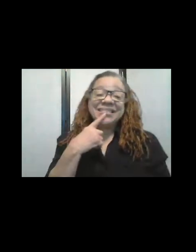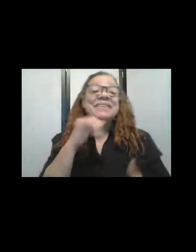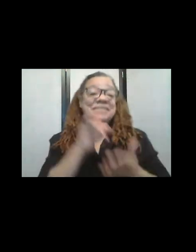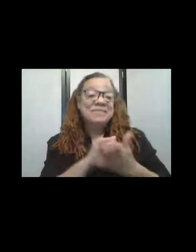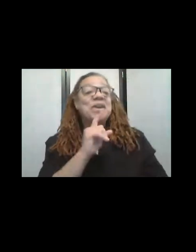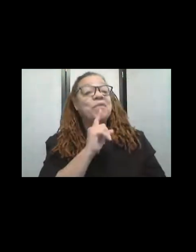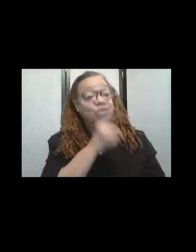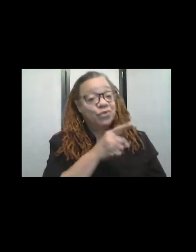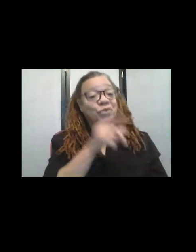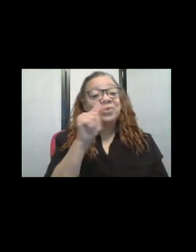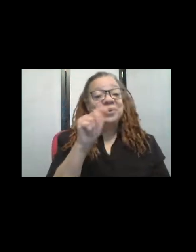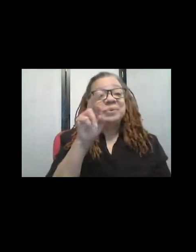How neat! So there are very